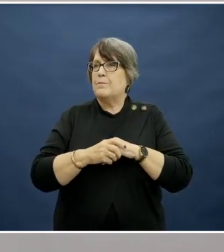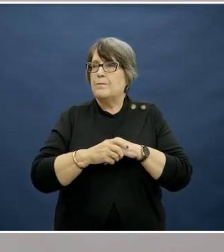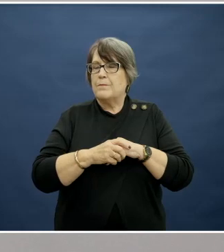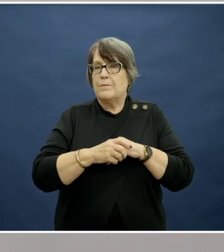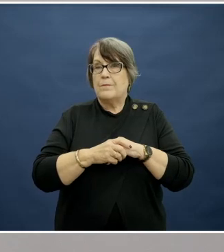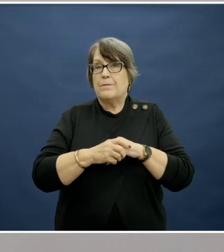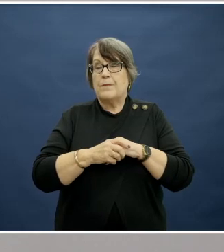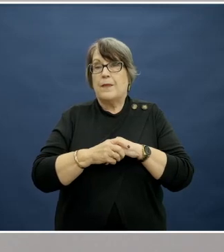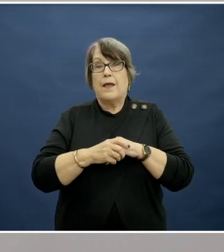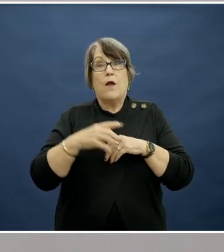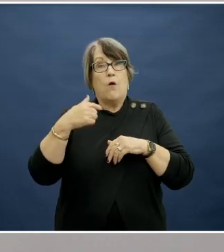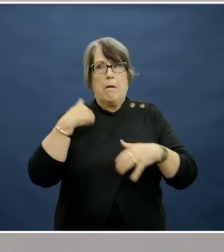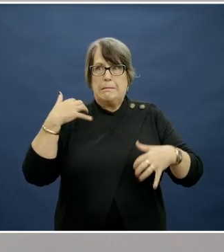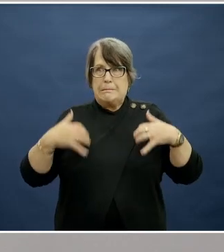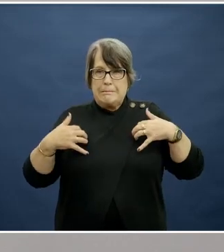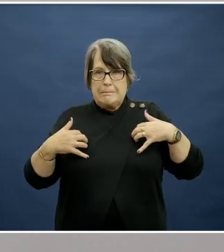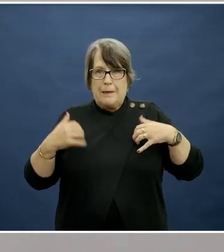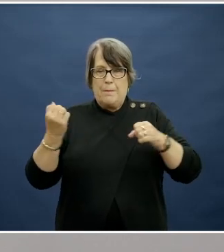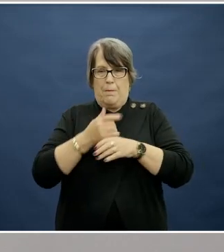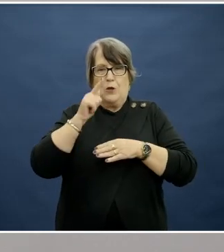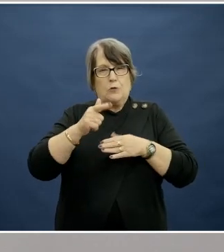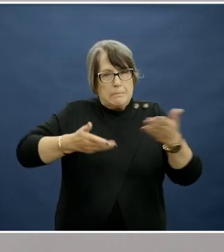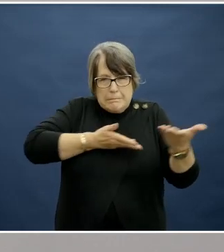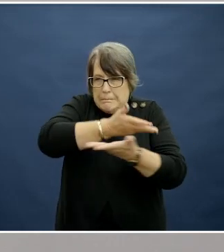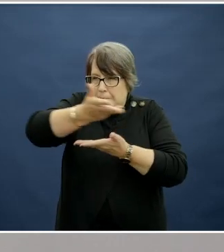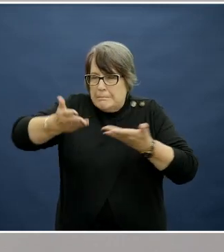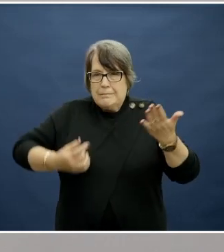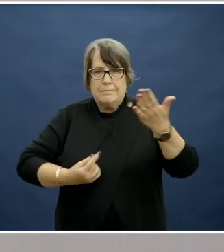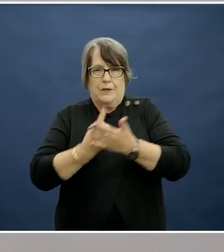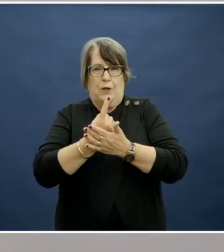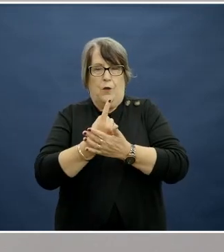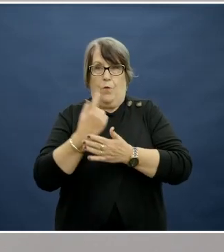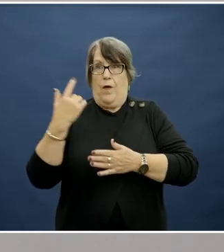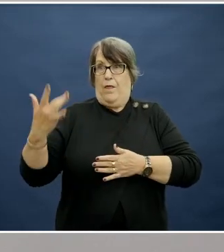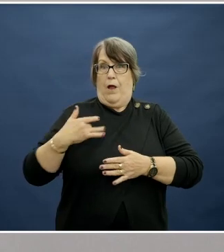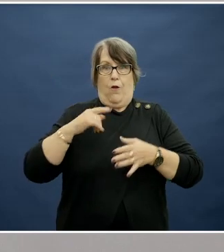As always, we're keen to make this an interactive event with a live Q&A session, giving you